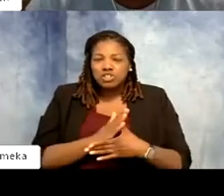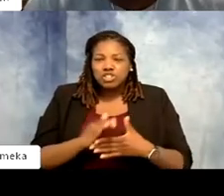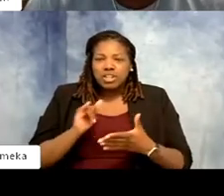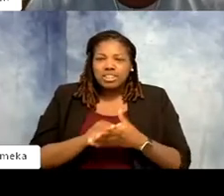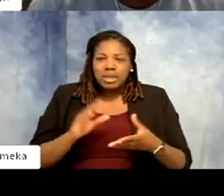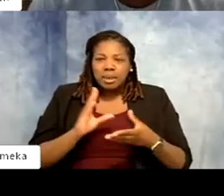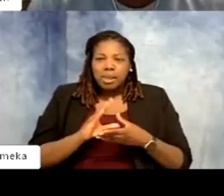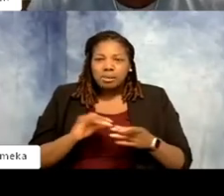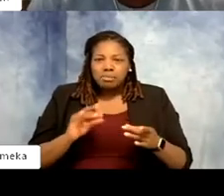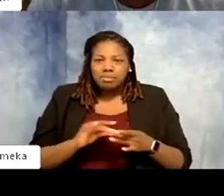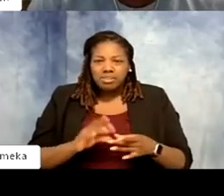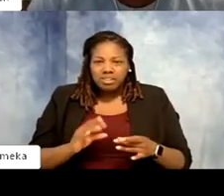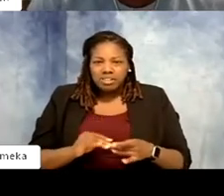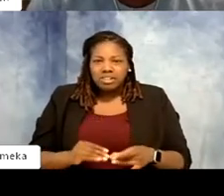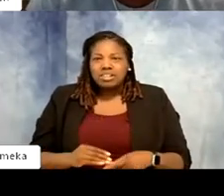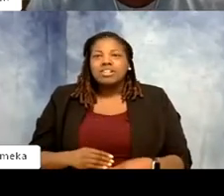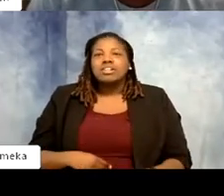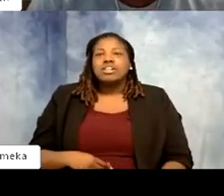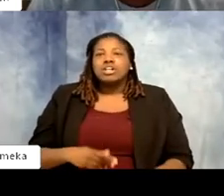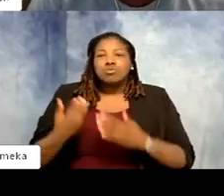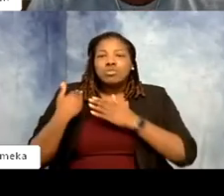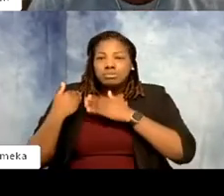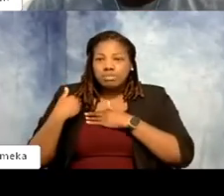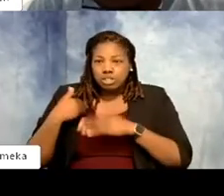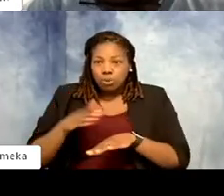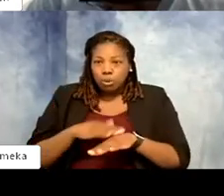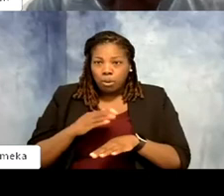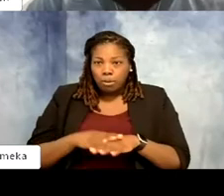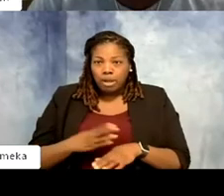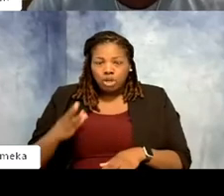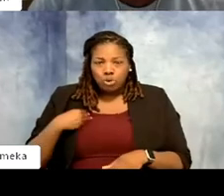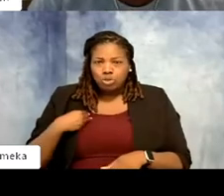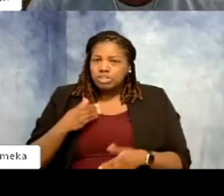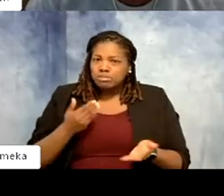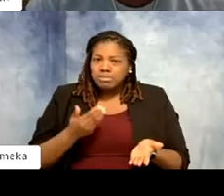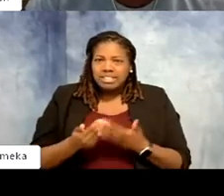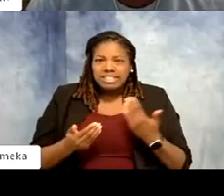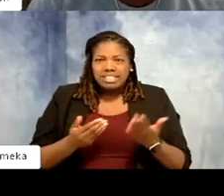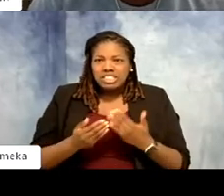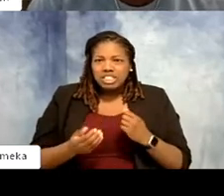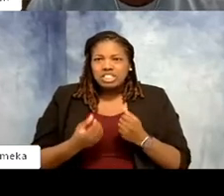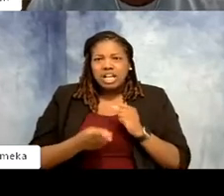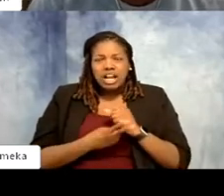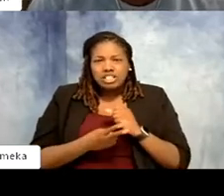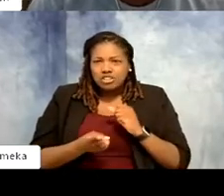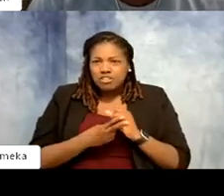pet trade, responsible pet ownership, is such an easy conservation action that we can all do.